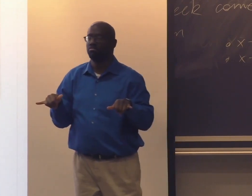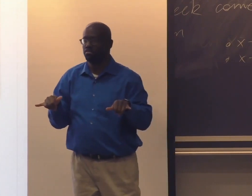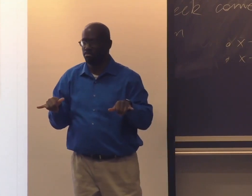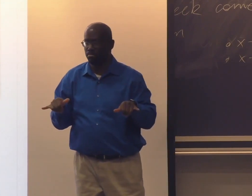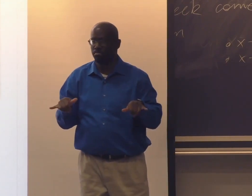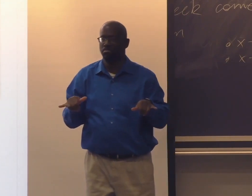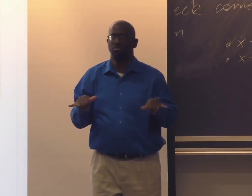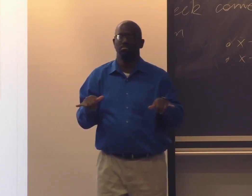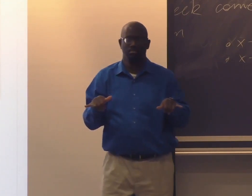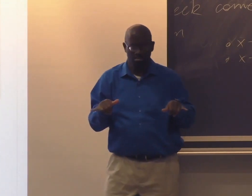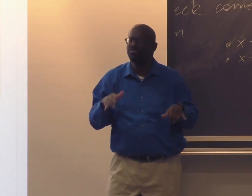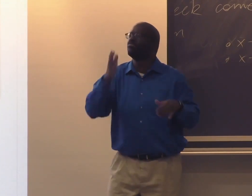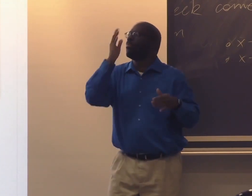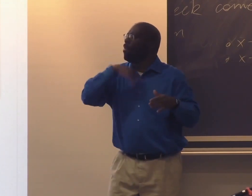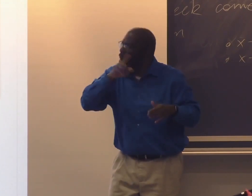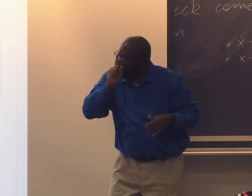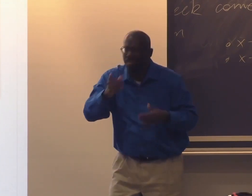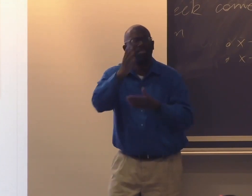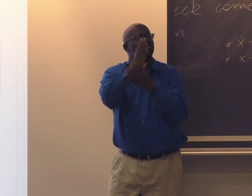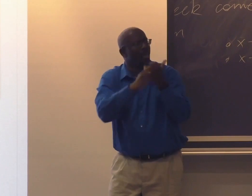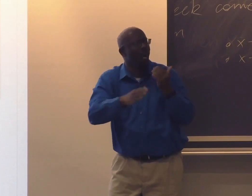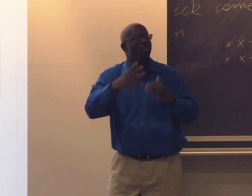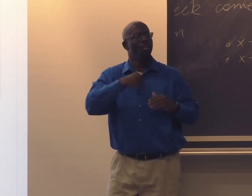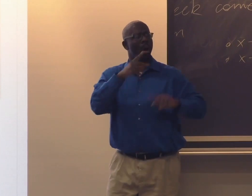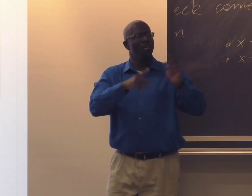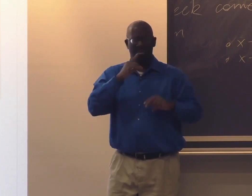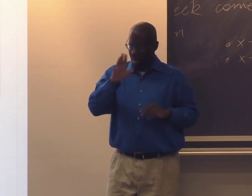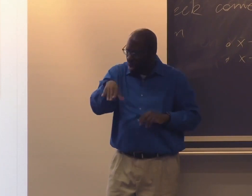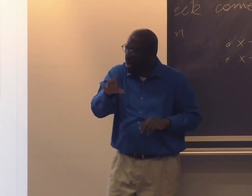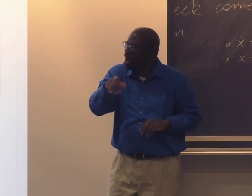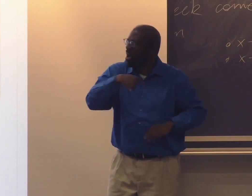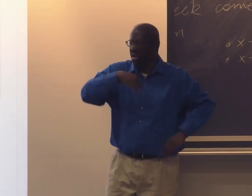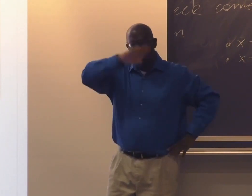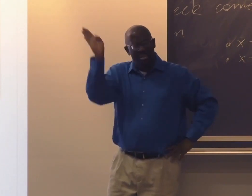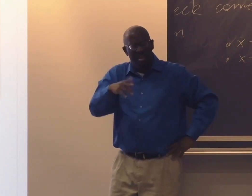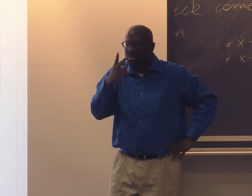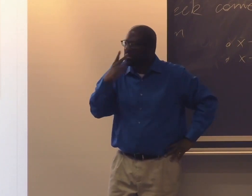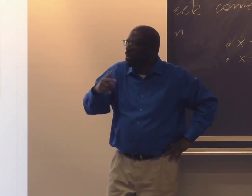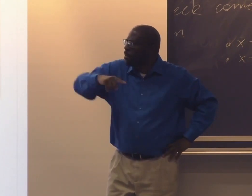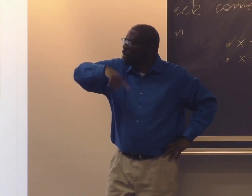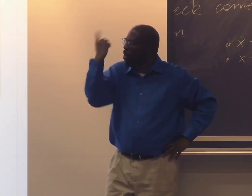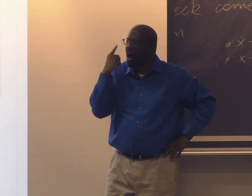And our facial expressions remain the same. Some white people say, well, I've